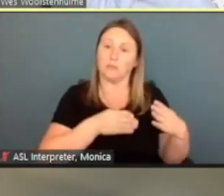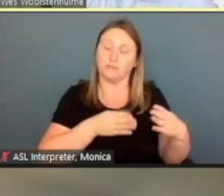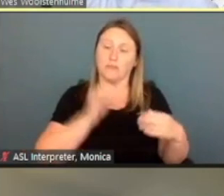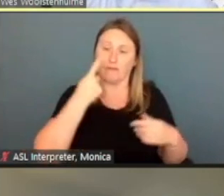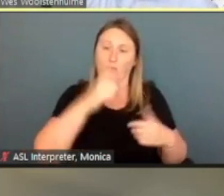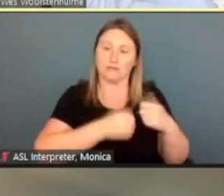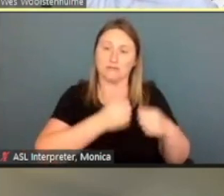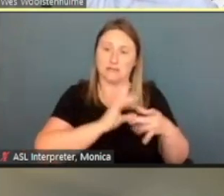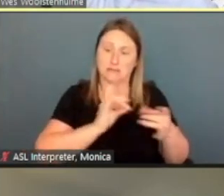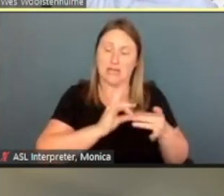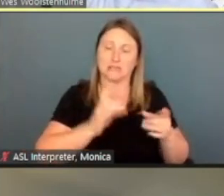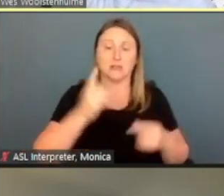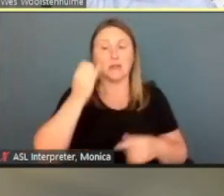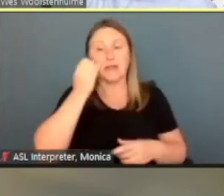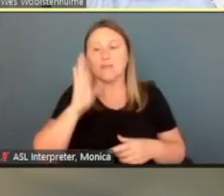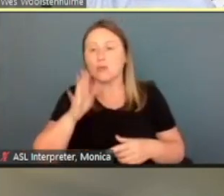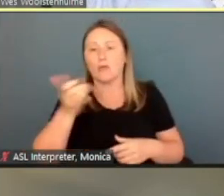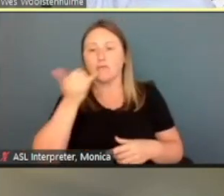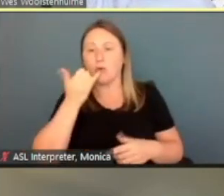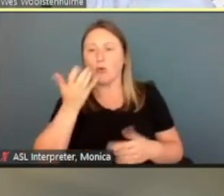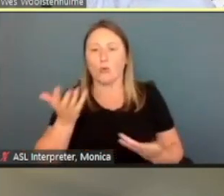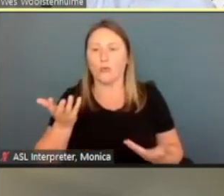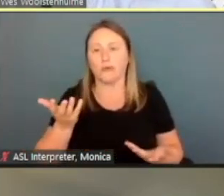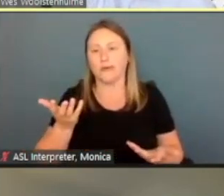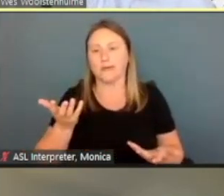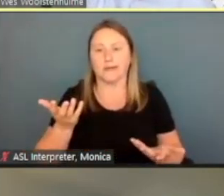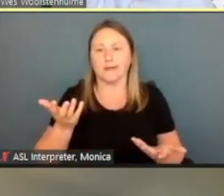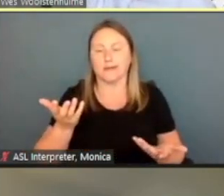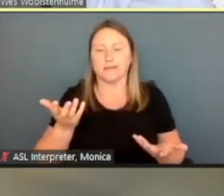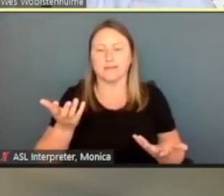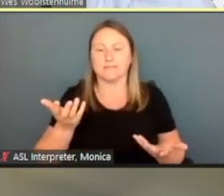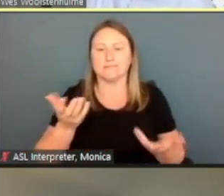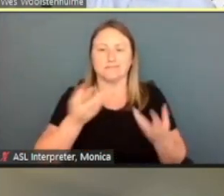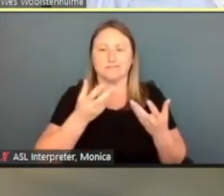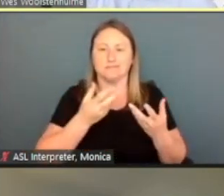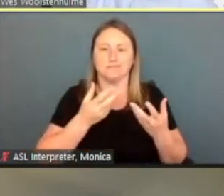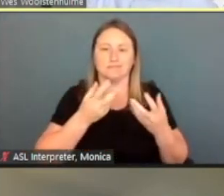But let's say your phone is, you lost service, it's dead,